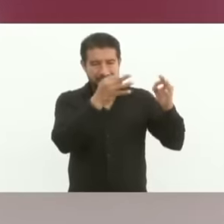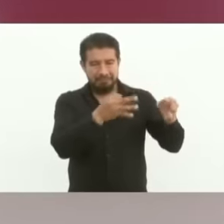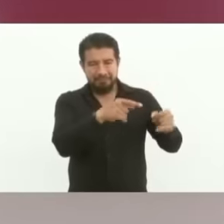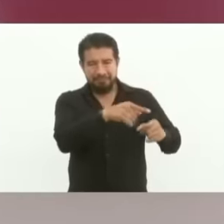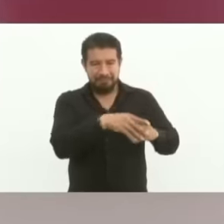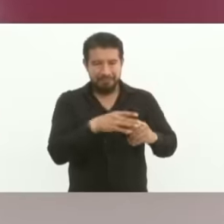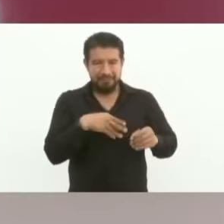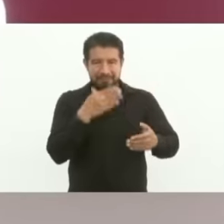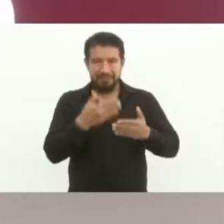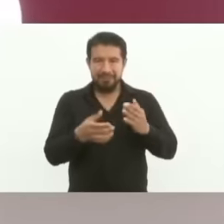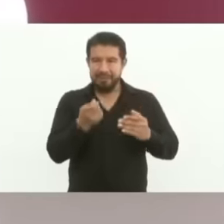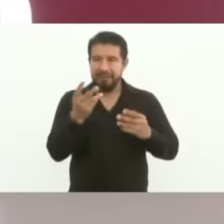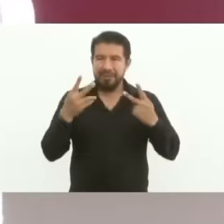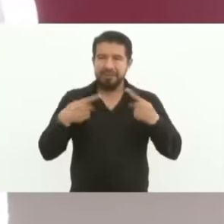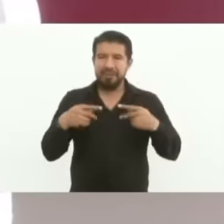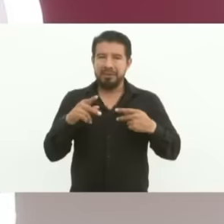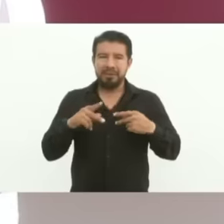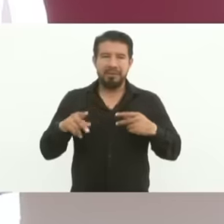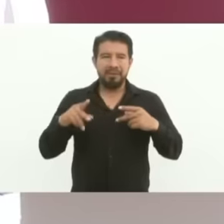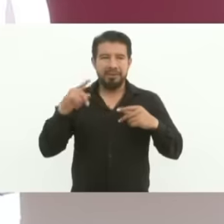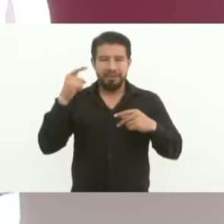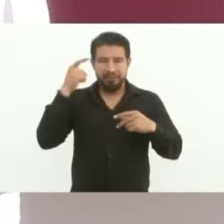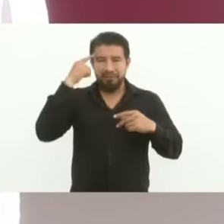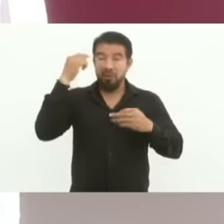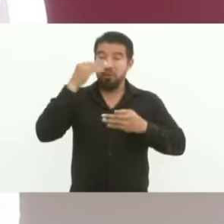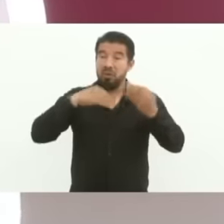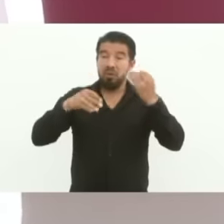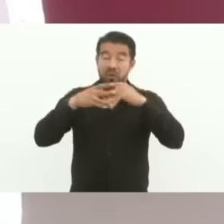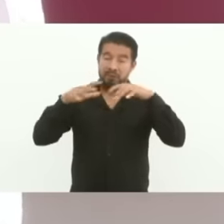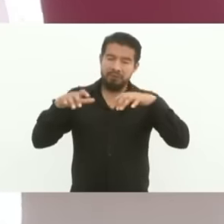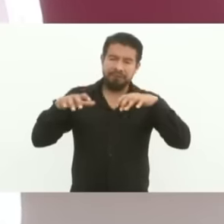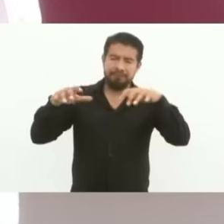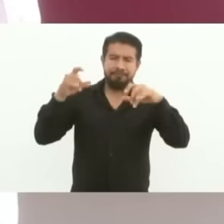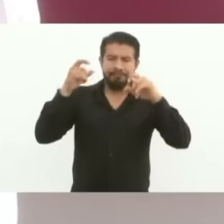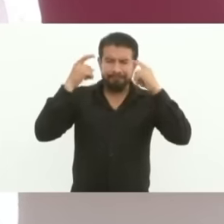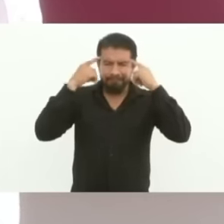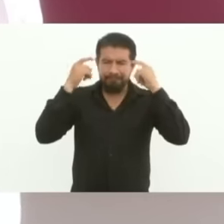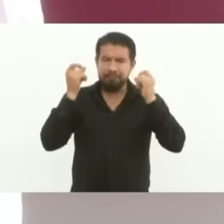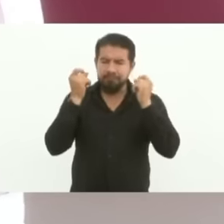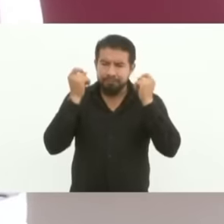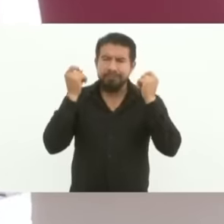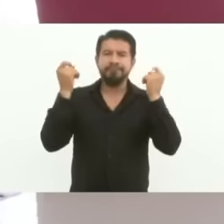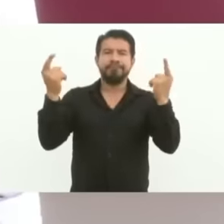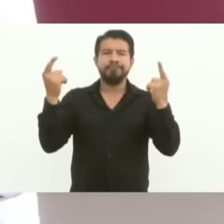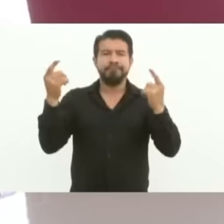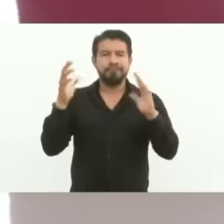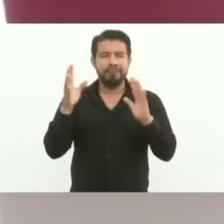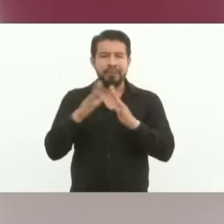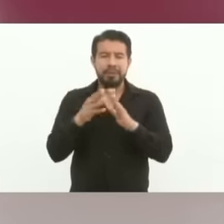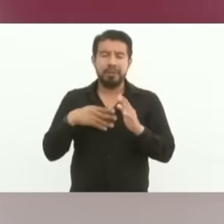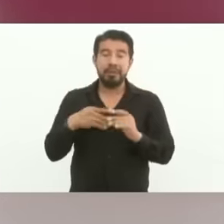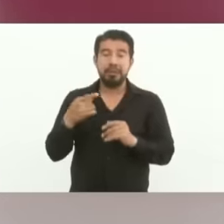woken up. They have already become aware. We have to move forward, above all, thinking about the new